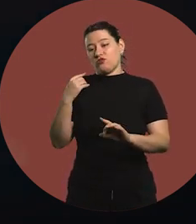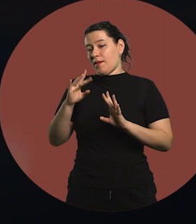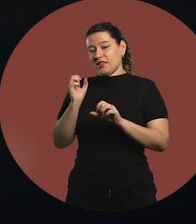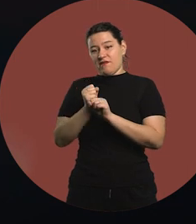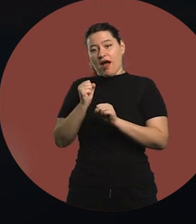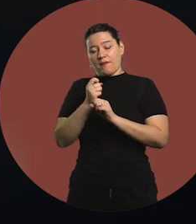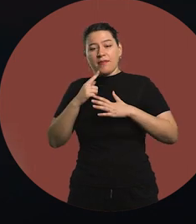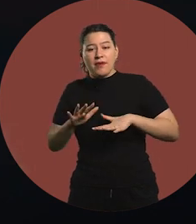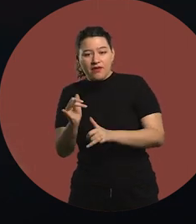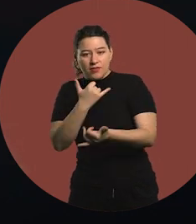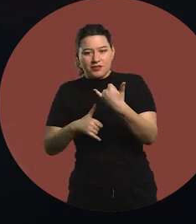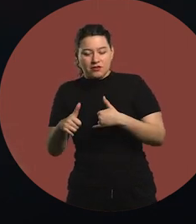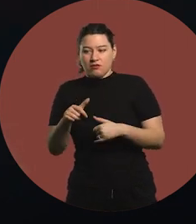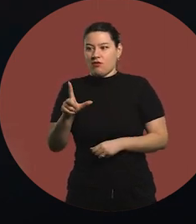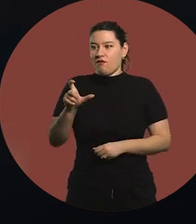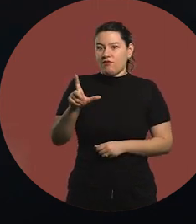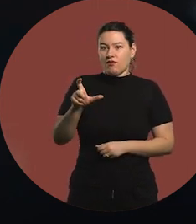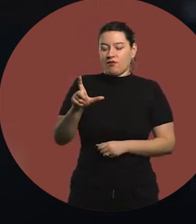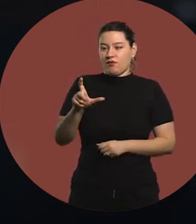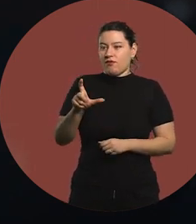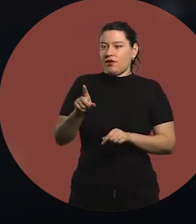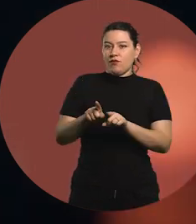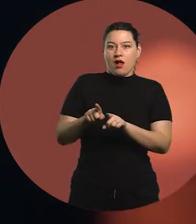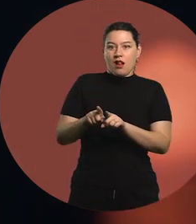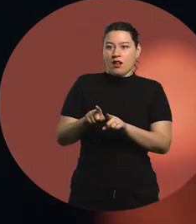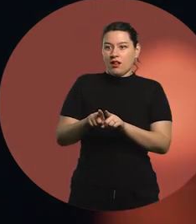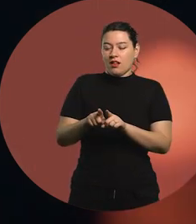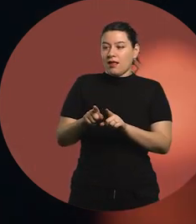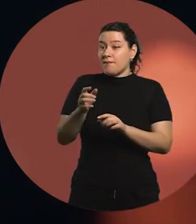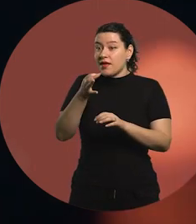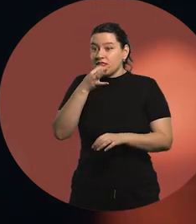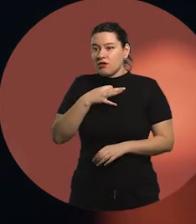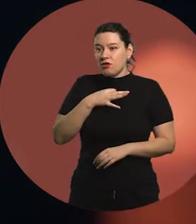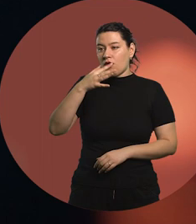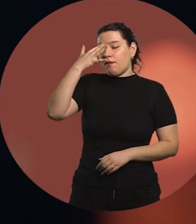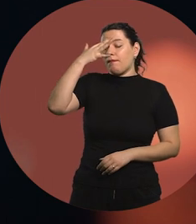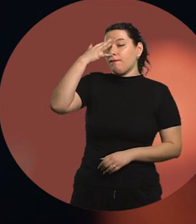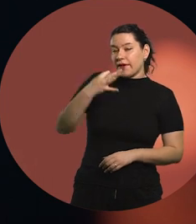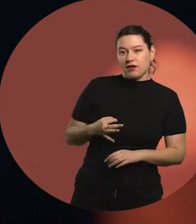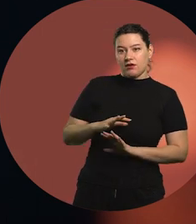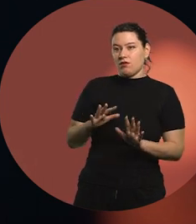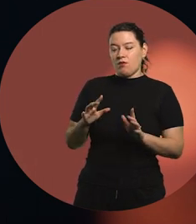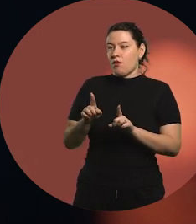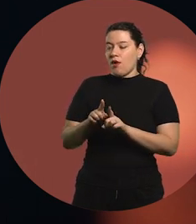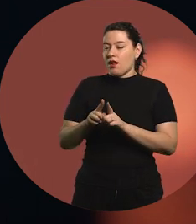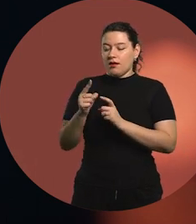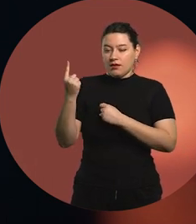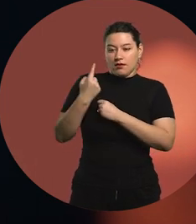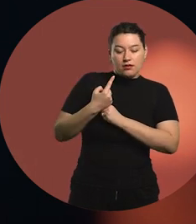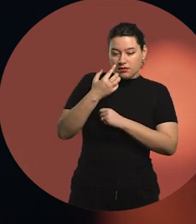Clearly, beliefs rule us many times, they set limits.